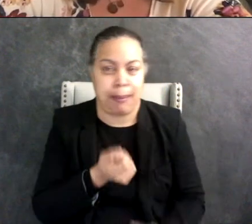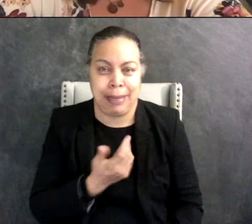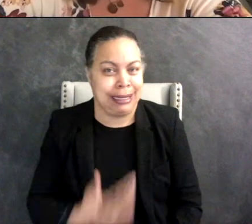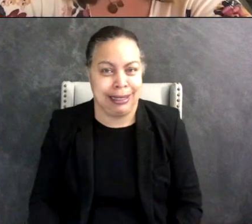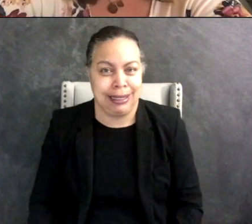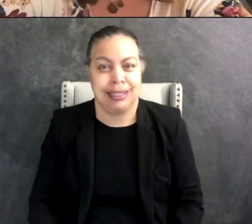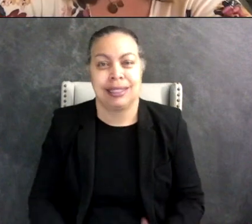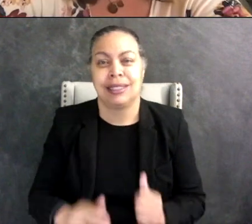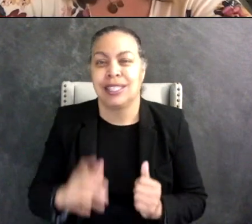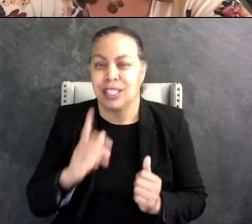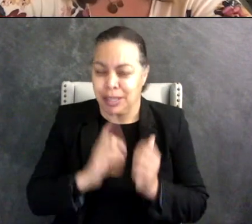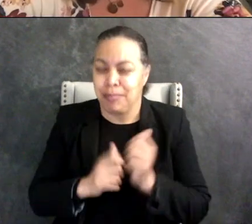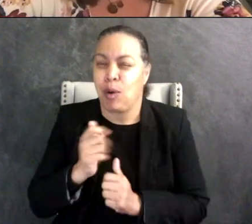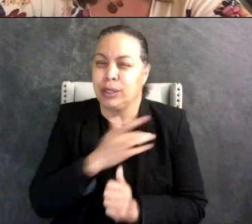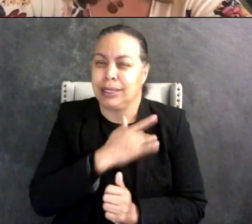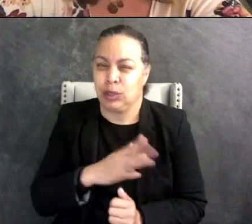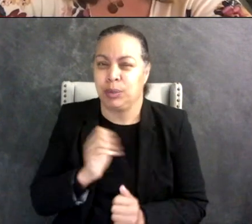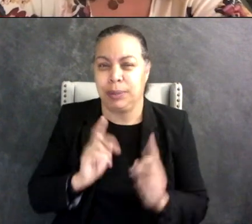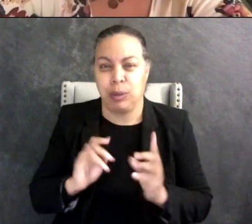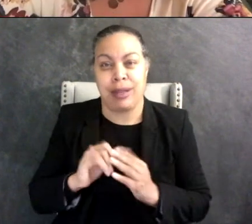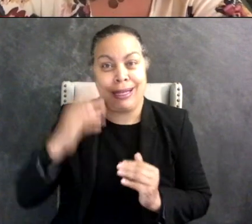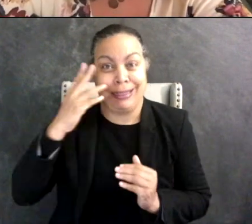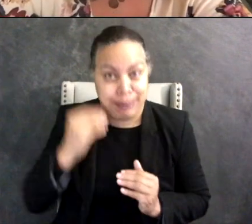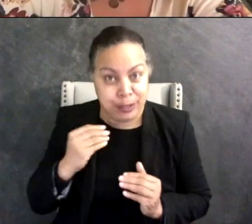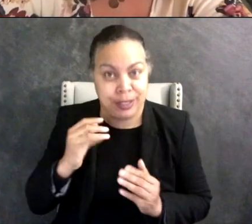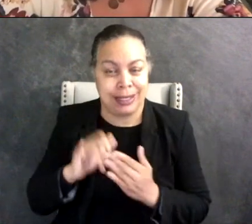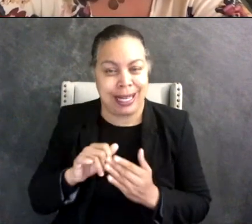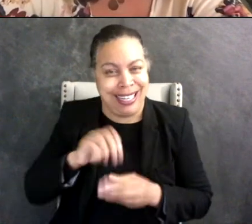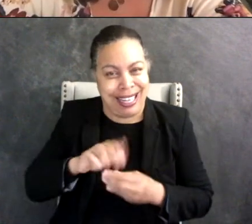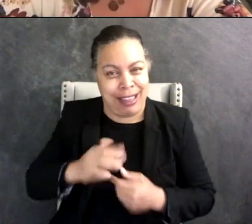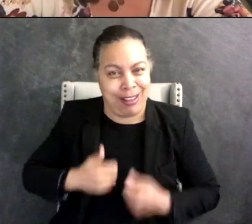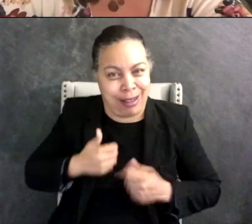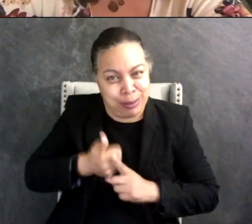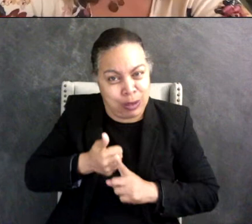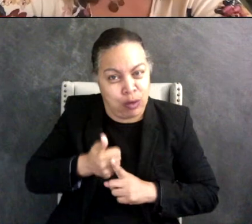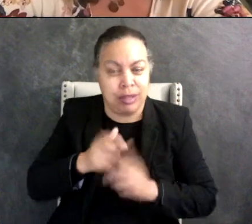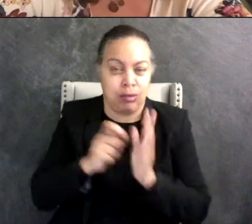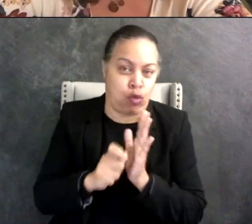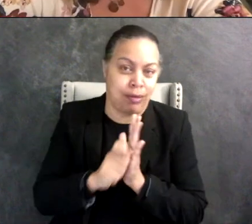five people with lived experience and so we set up - well right now because of COVID we're